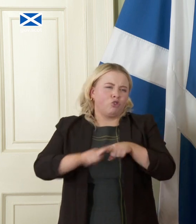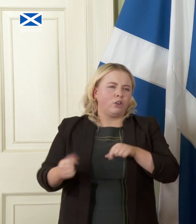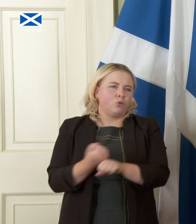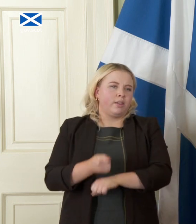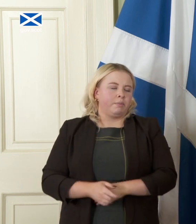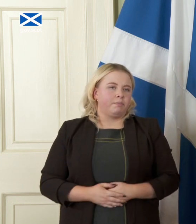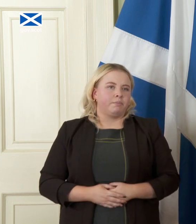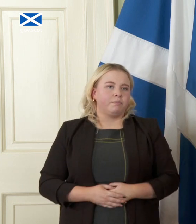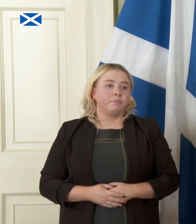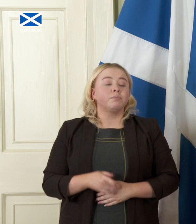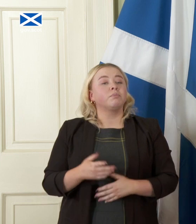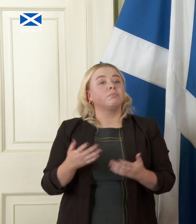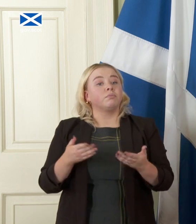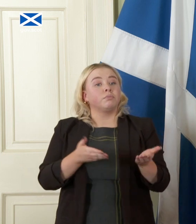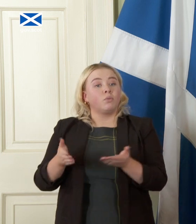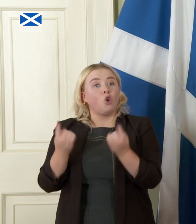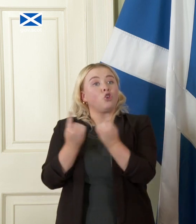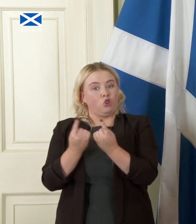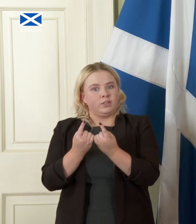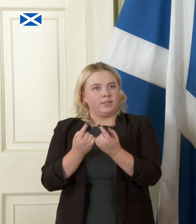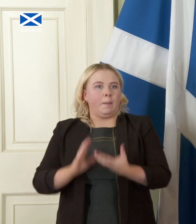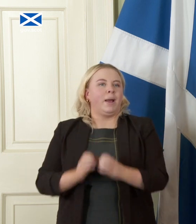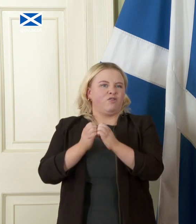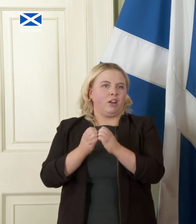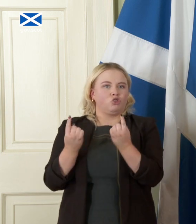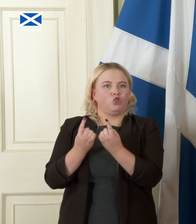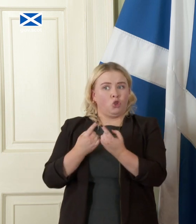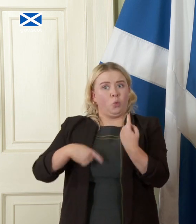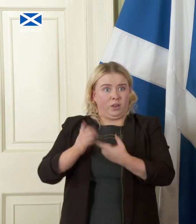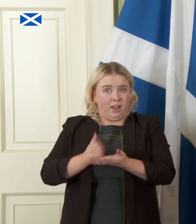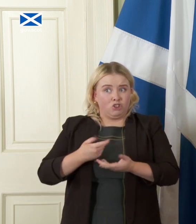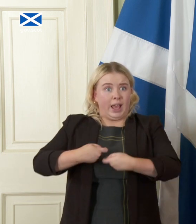manufactured goods we actually export more to the rest of the world than to the the UK which